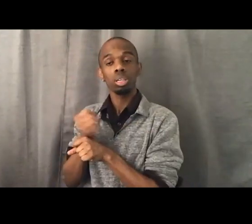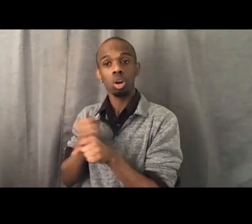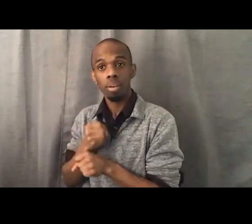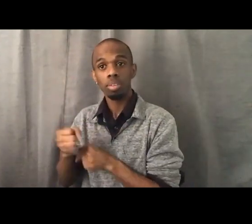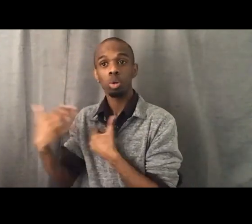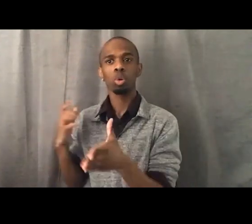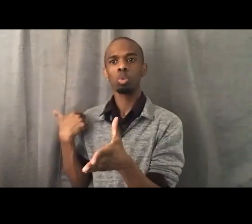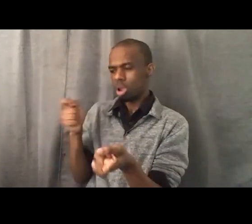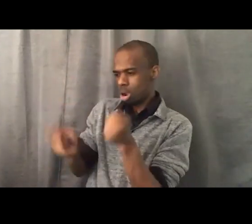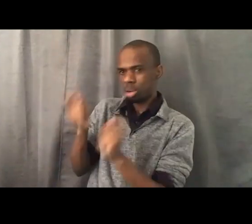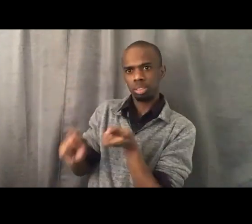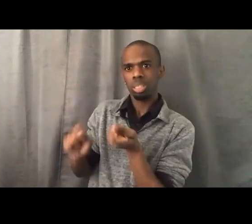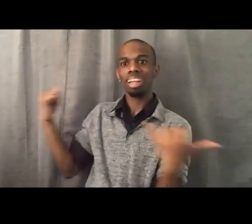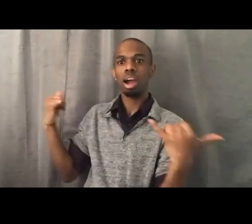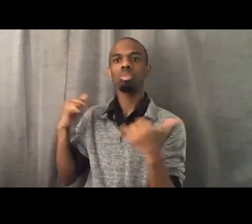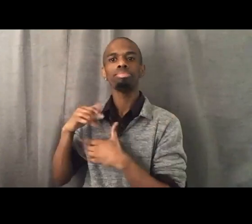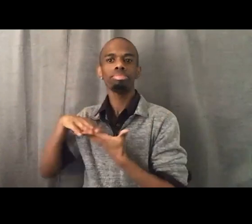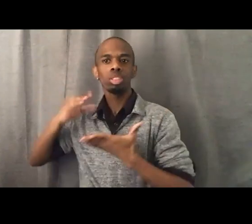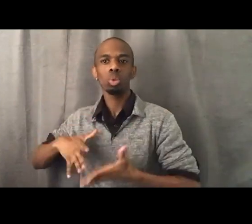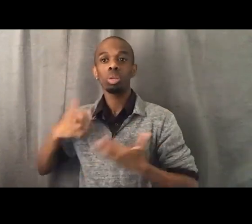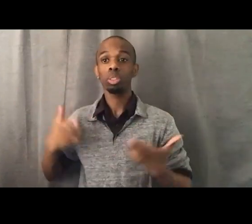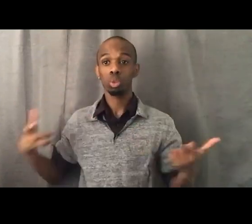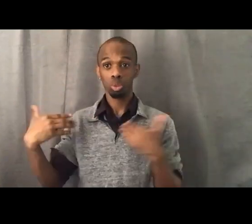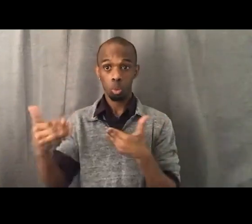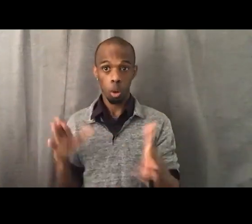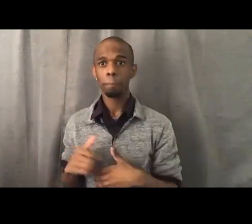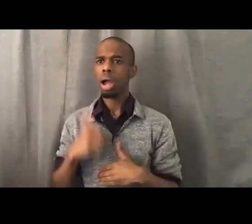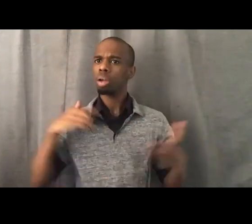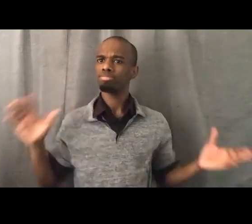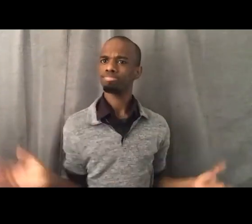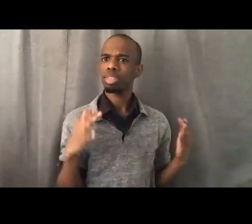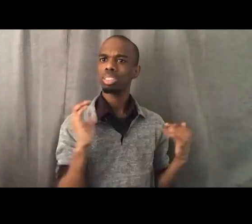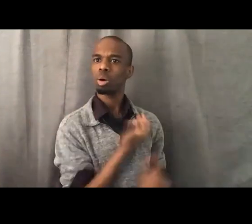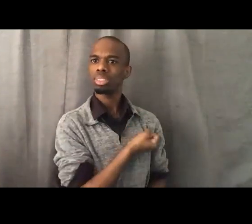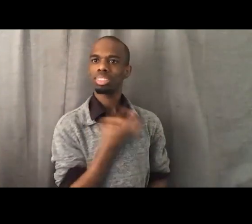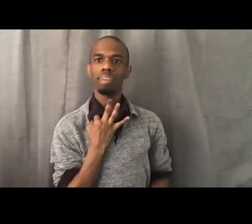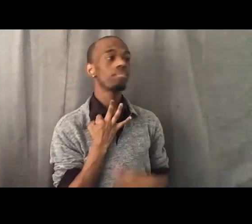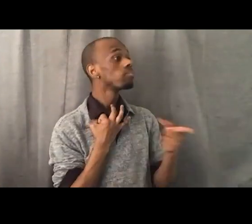I encouraged all of our faculty to every semester, even if you're teaching the same classes,